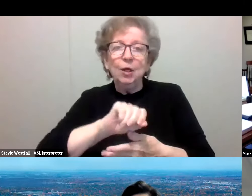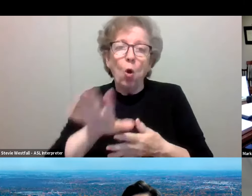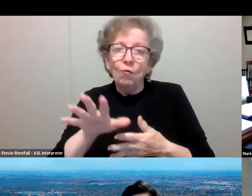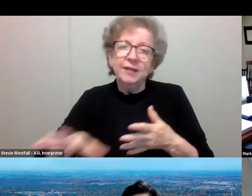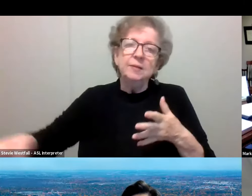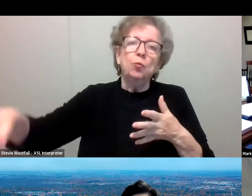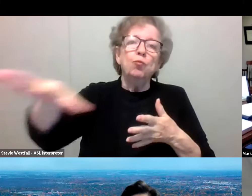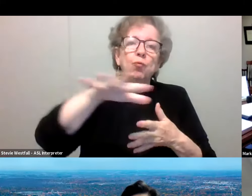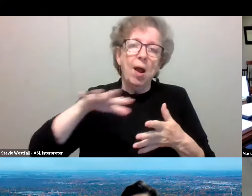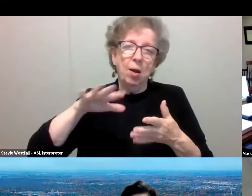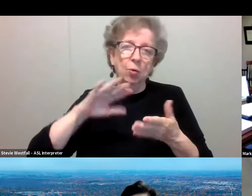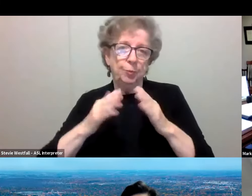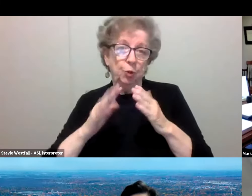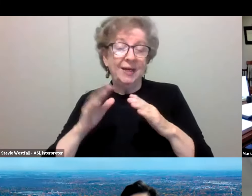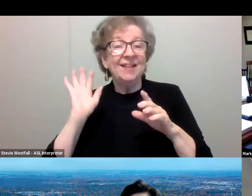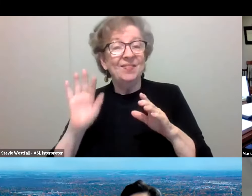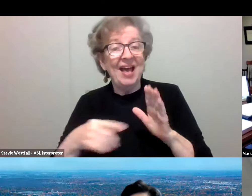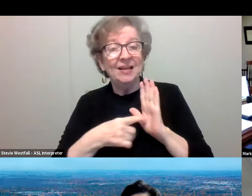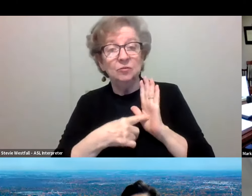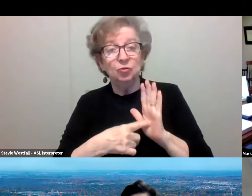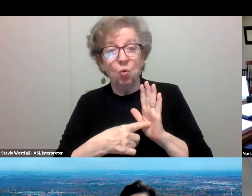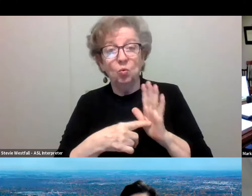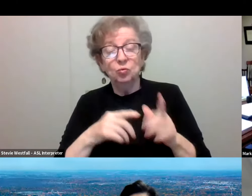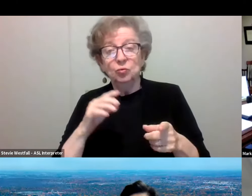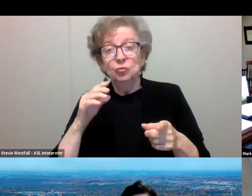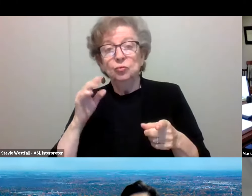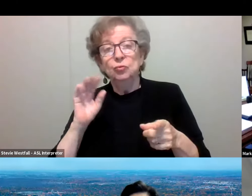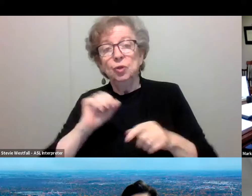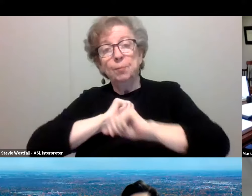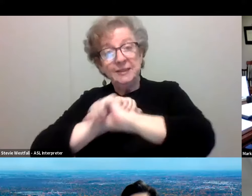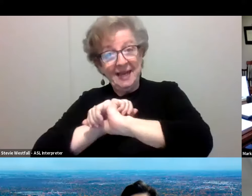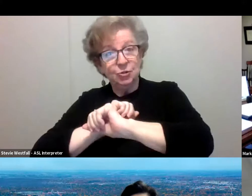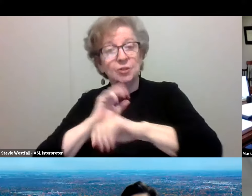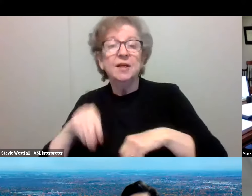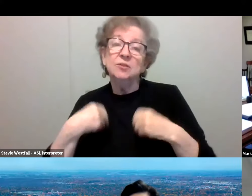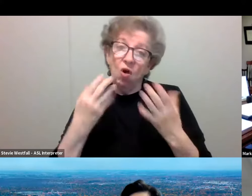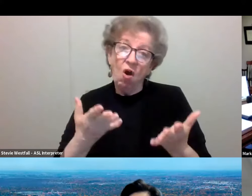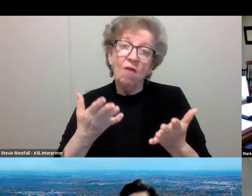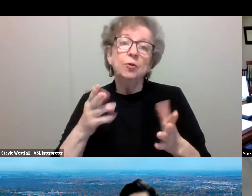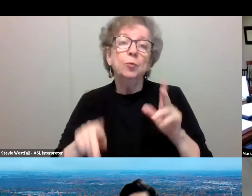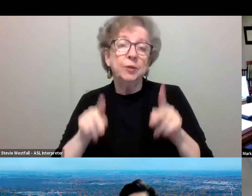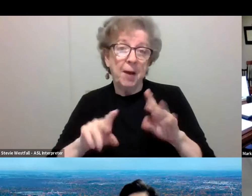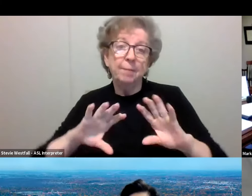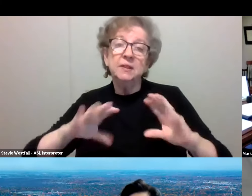So I think these speak to the protection that's offered by populations where there's a high degree of vaccination,